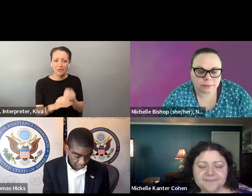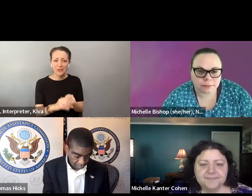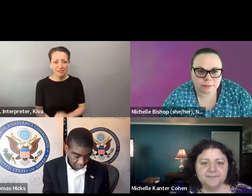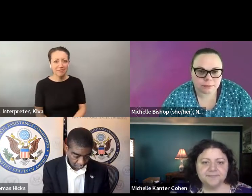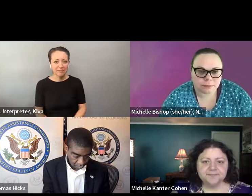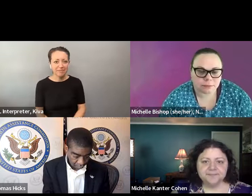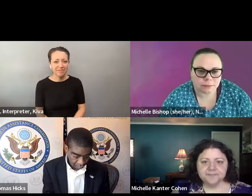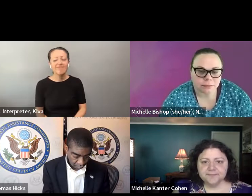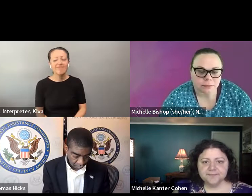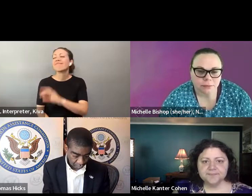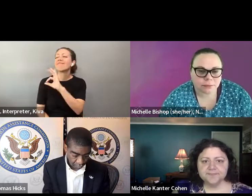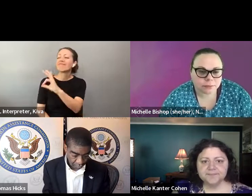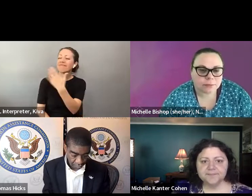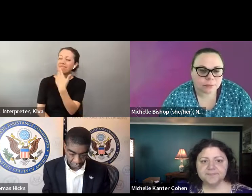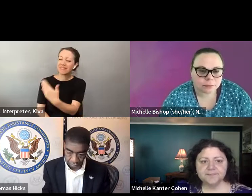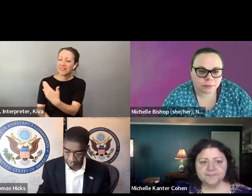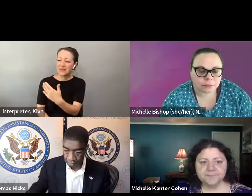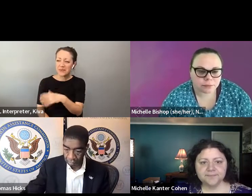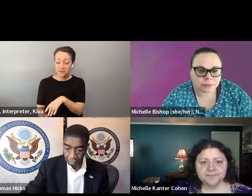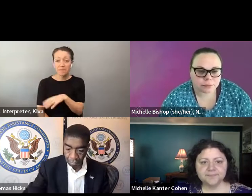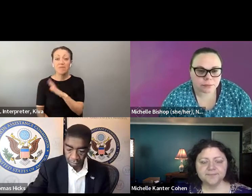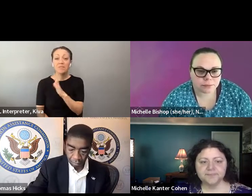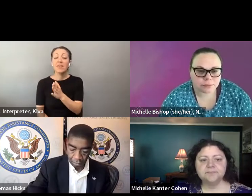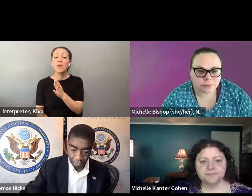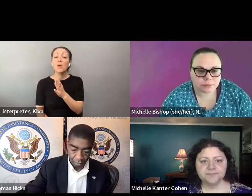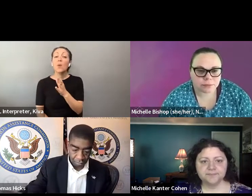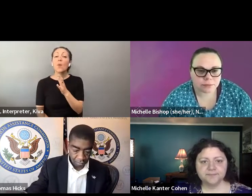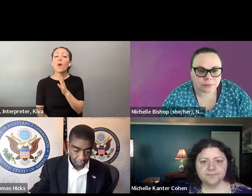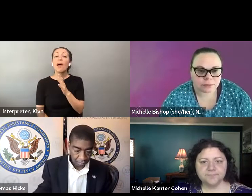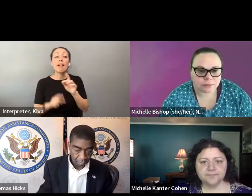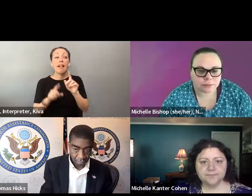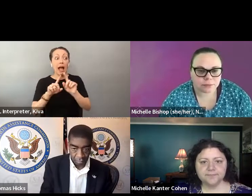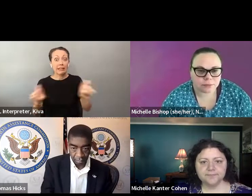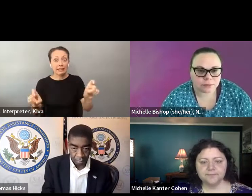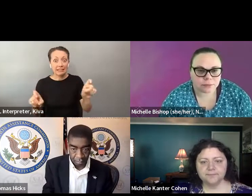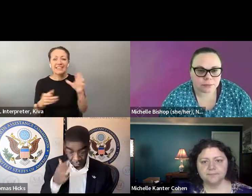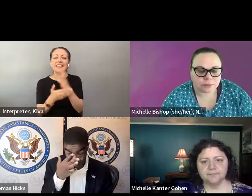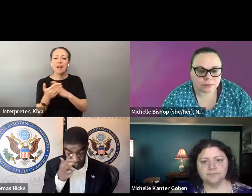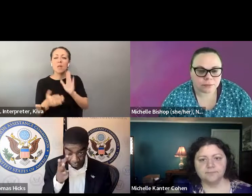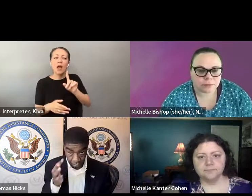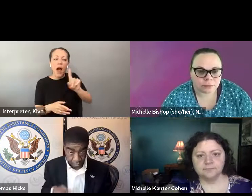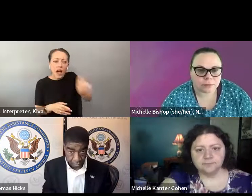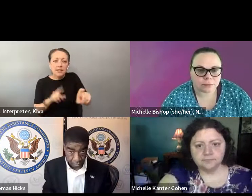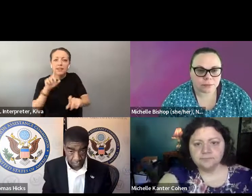I'm very honored and excited to be part of the panel today. » Caitlyn: Thank you so much. Thank you so much, and we have analysts. So I'm gonna direct some questions, specifically at certain folks.